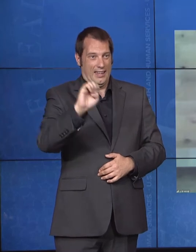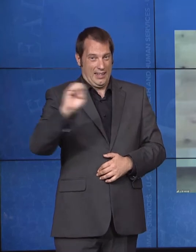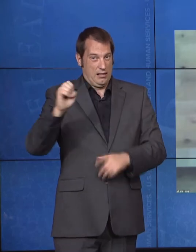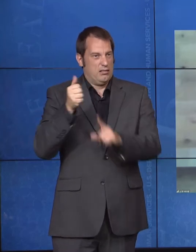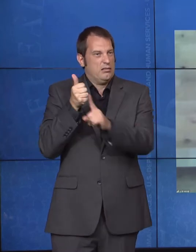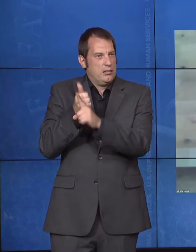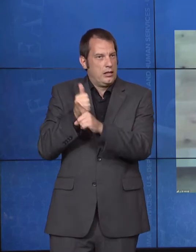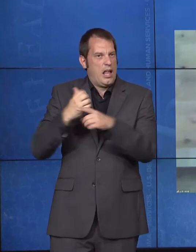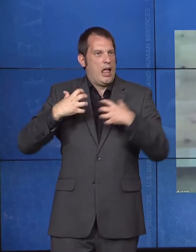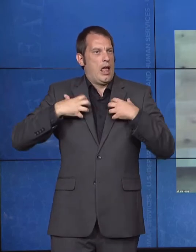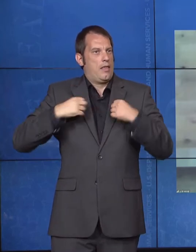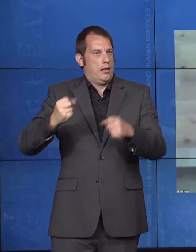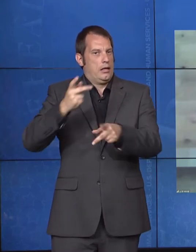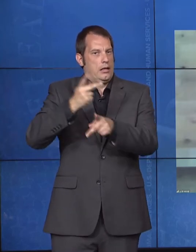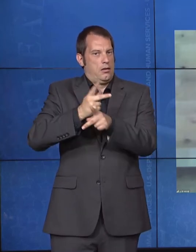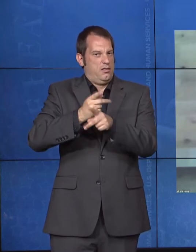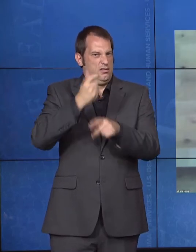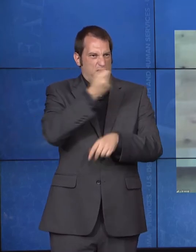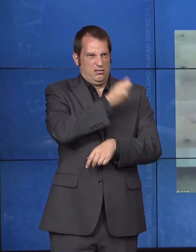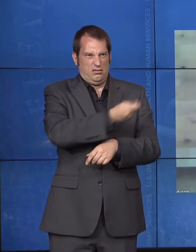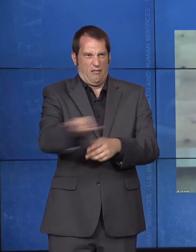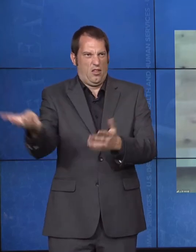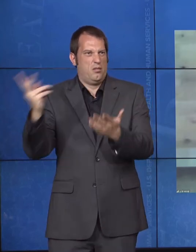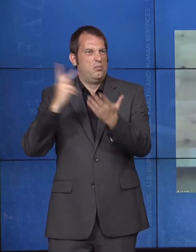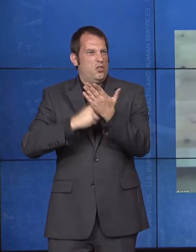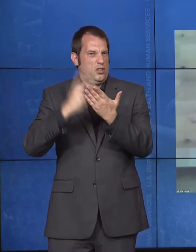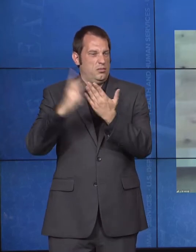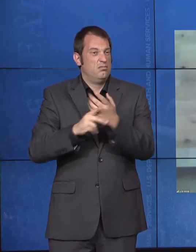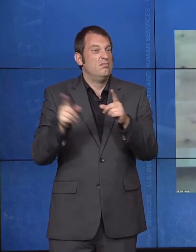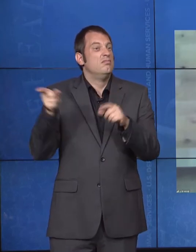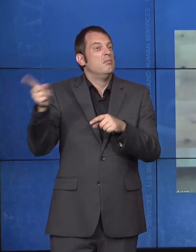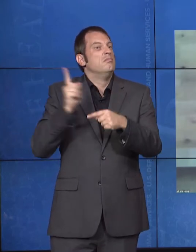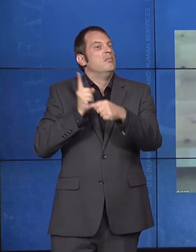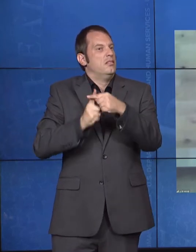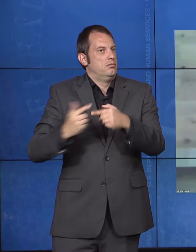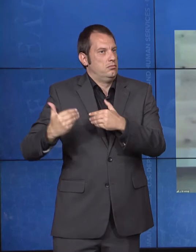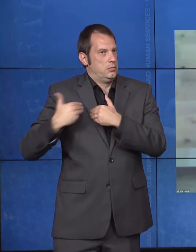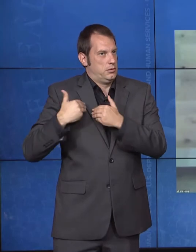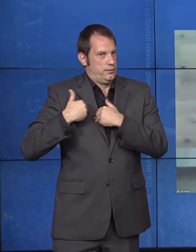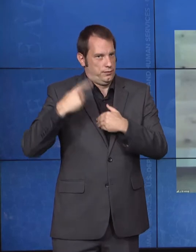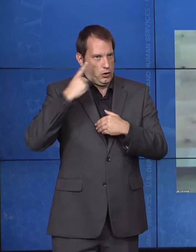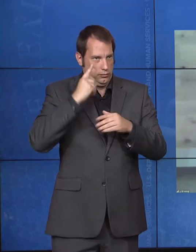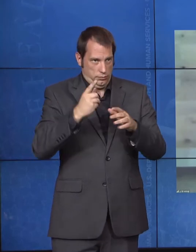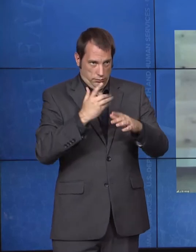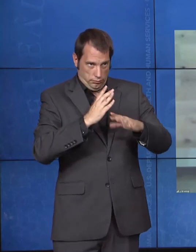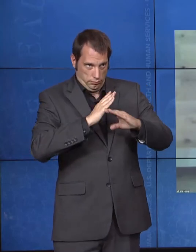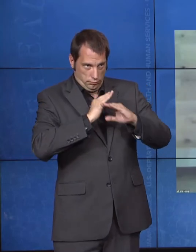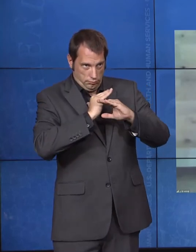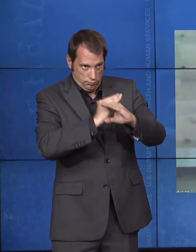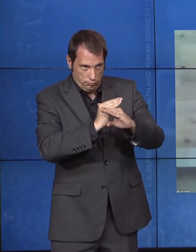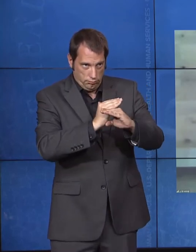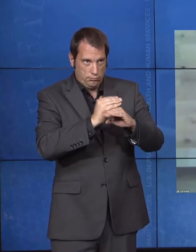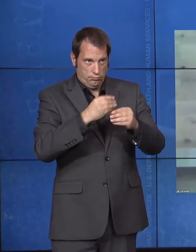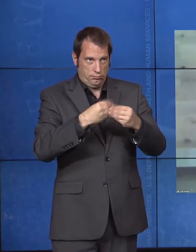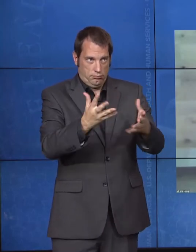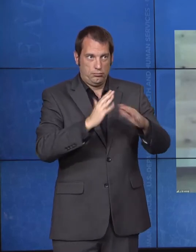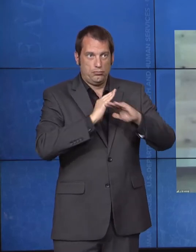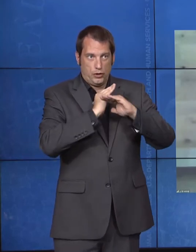is responsible for providing preventive, curative, and community health to approximately 2.6